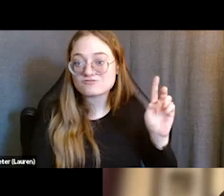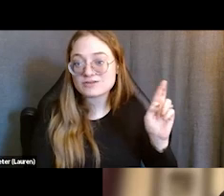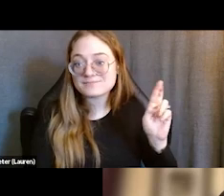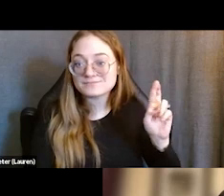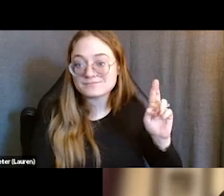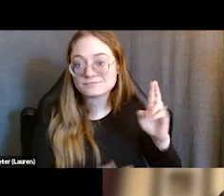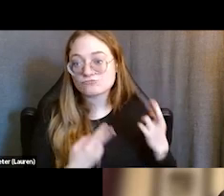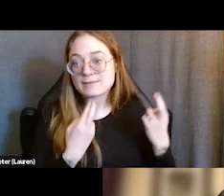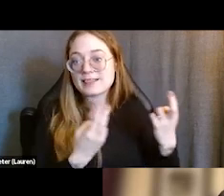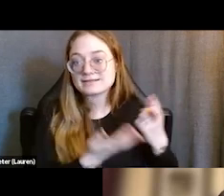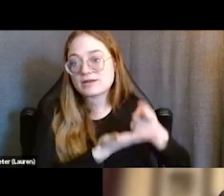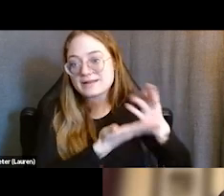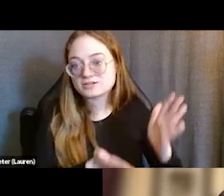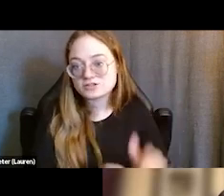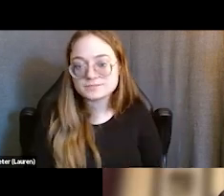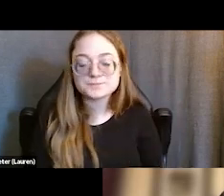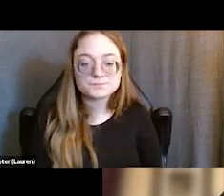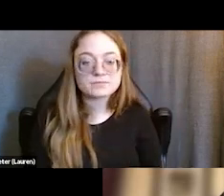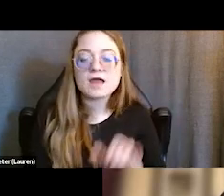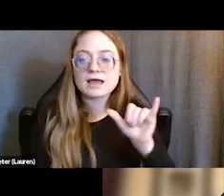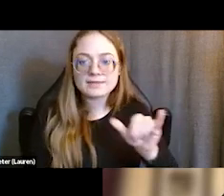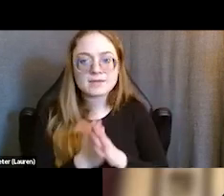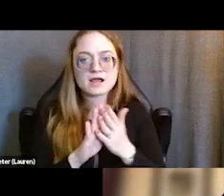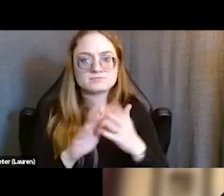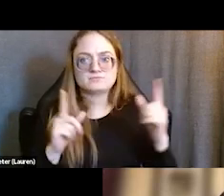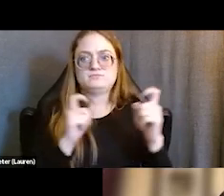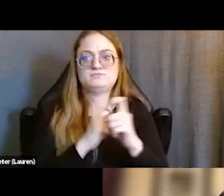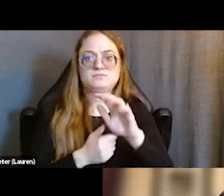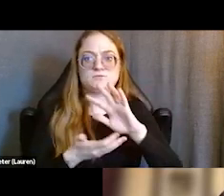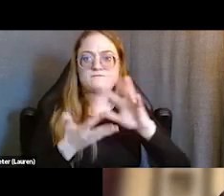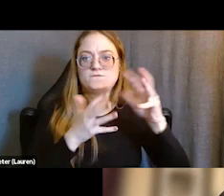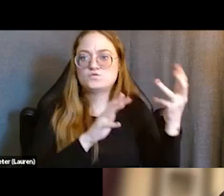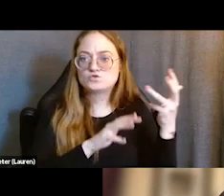And that can create some confusion for our clients when they see and experience one thing